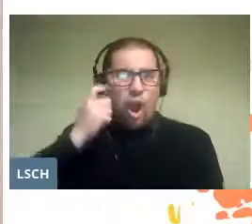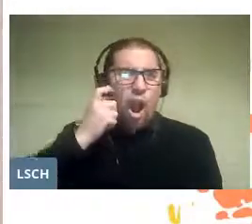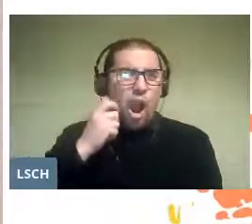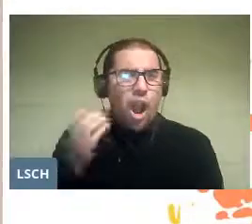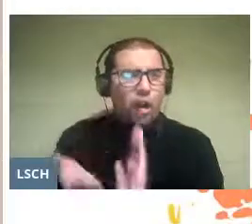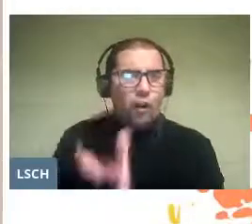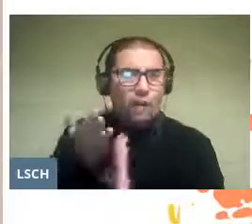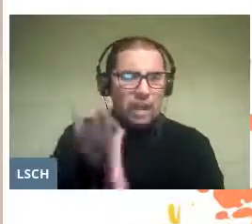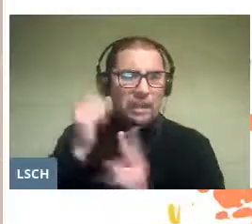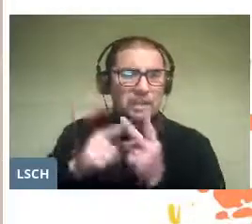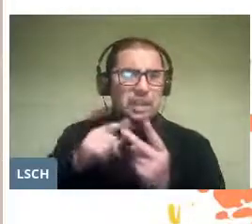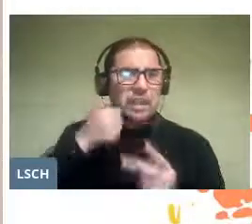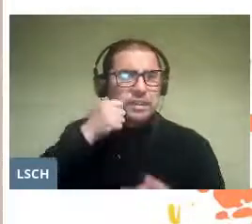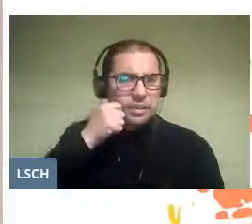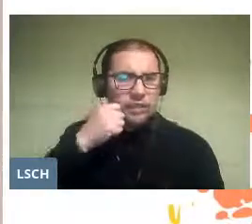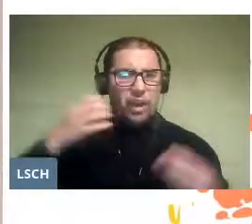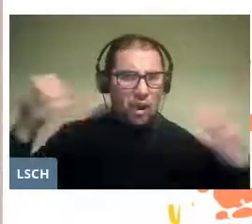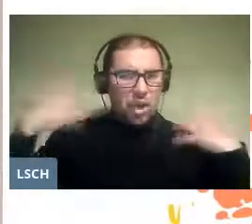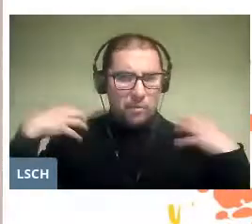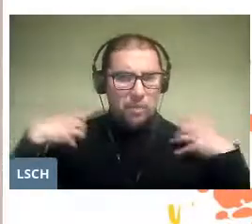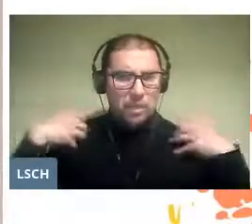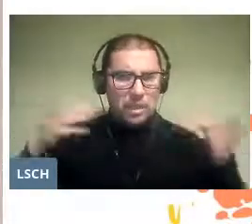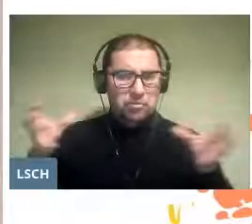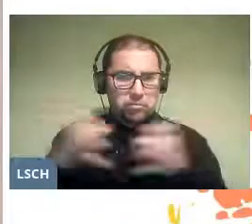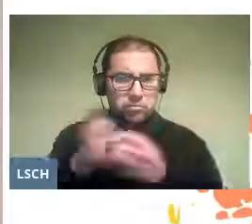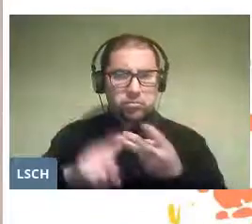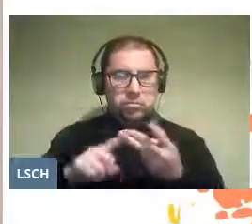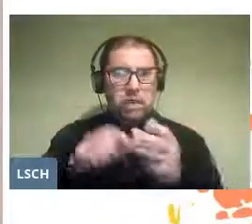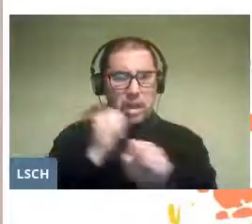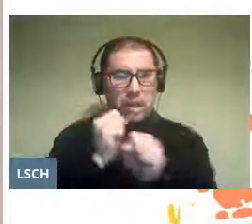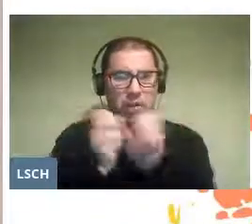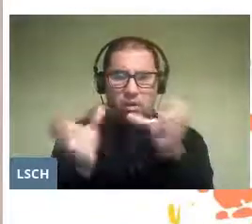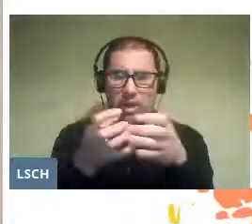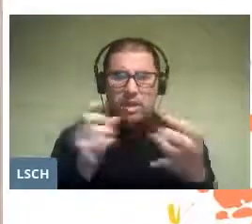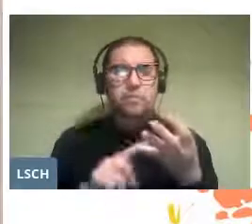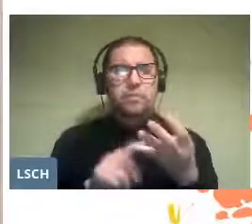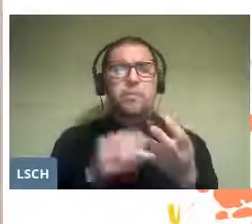the sense of responsibility, teamwork, and above all,